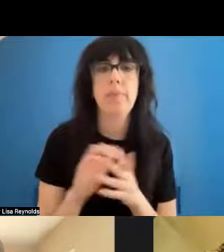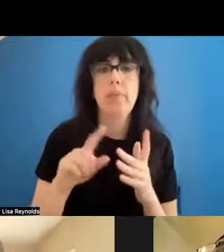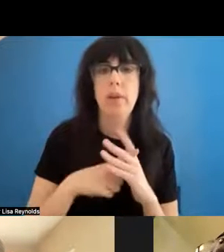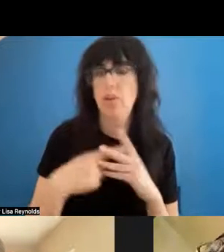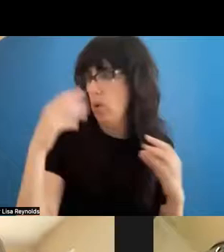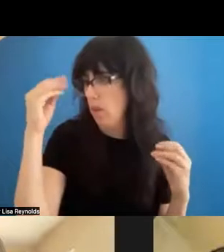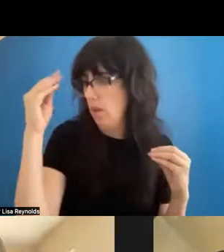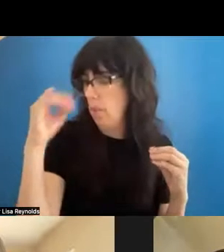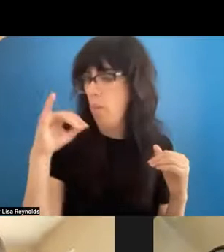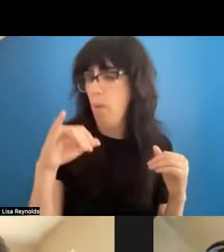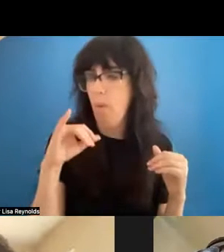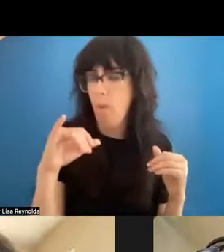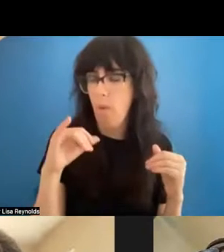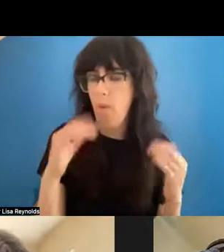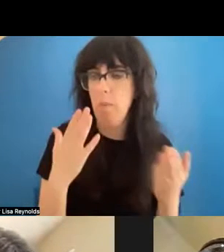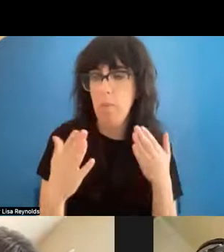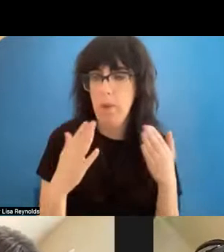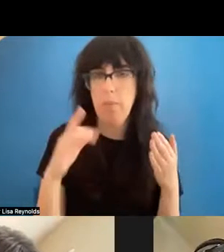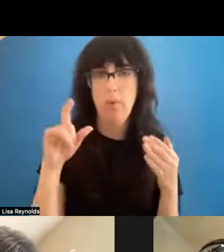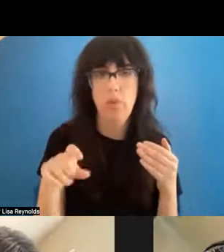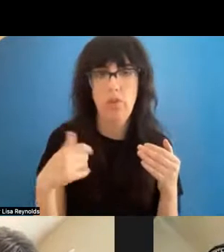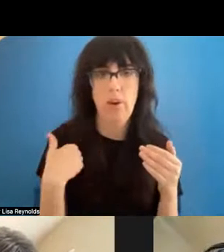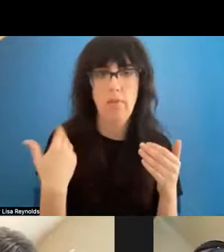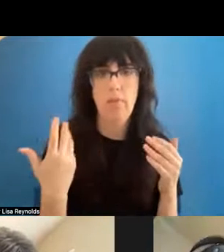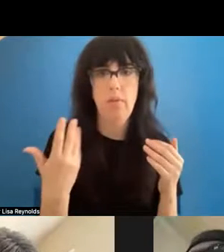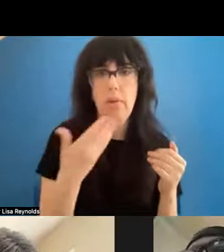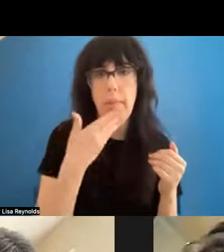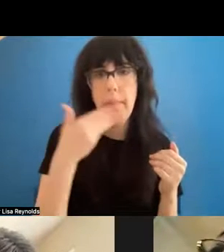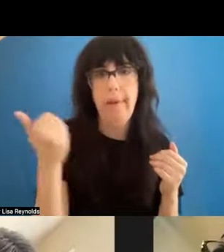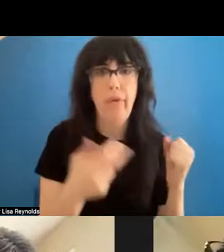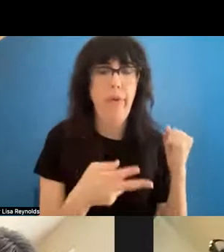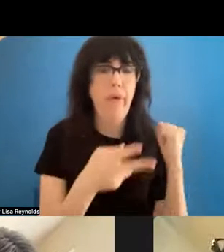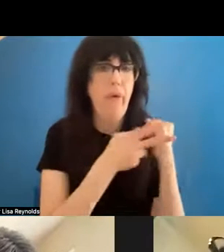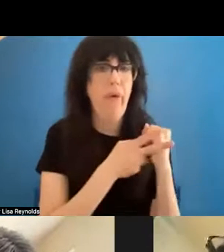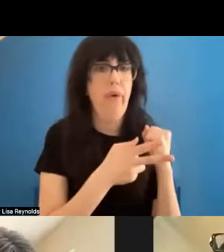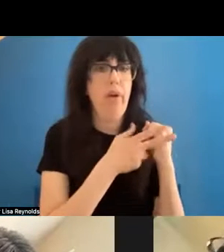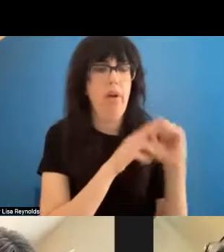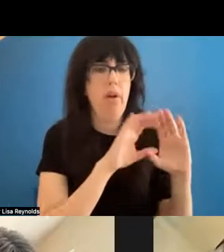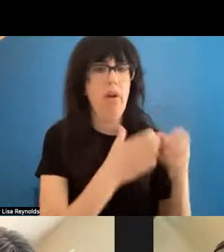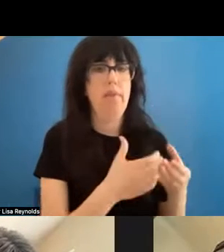we could have a more, better archive of where breakdancing come from and where it